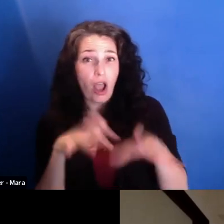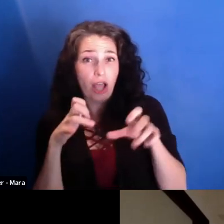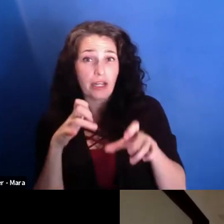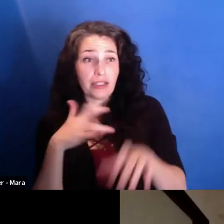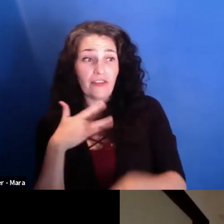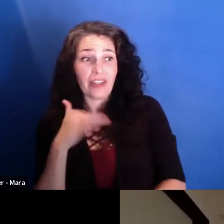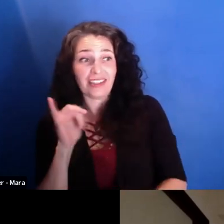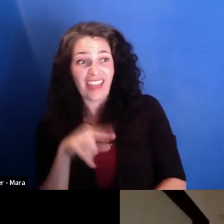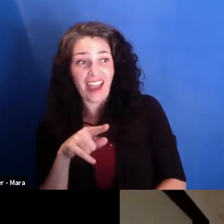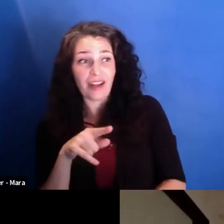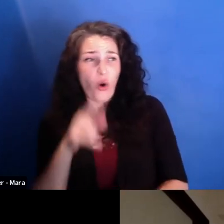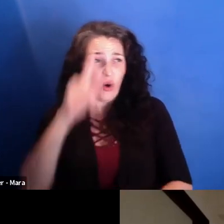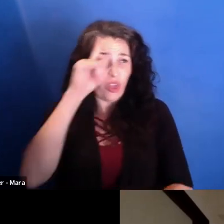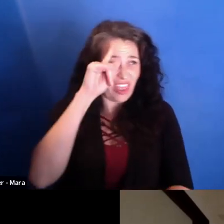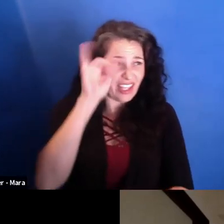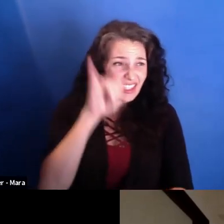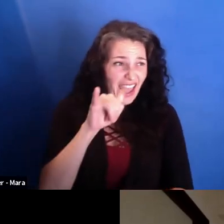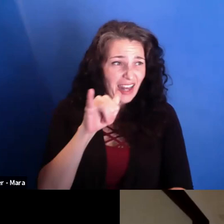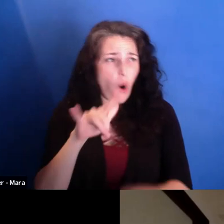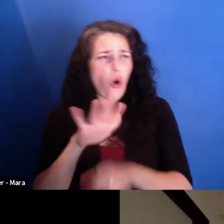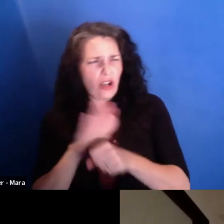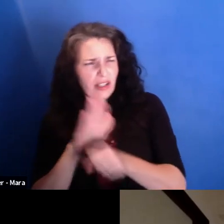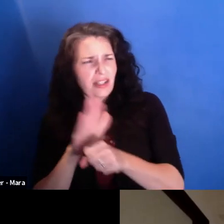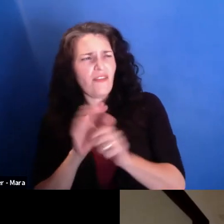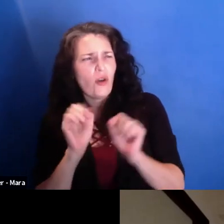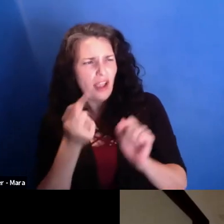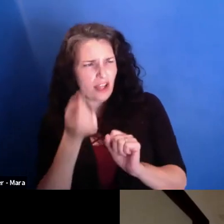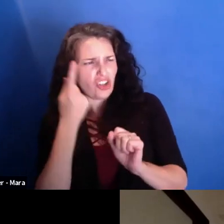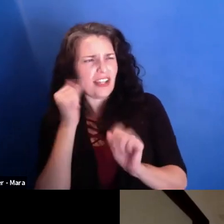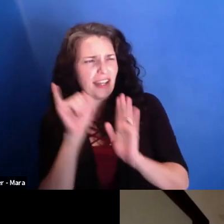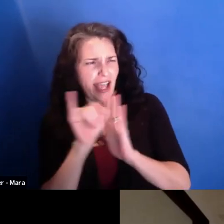that they just identify and have their own projections